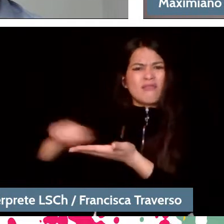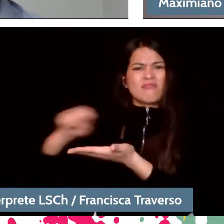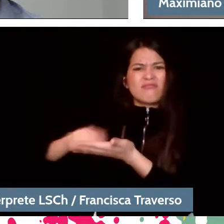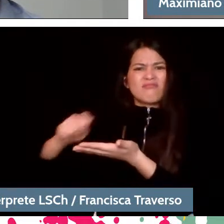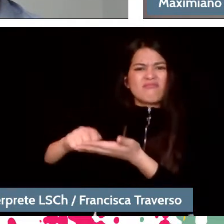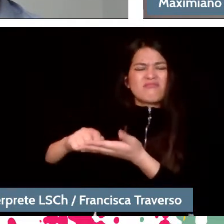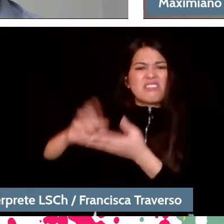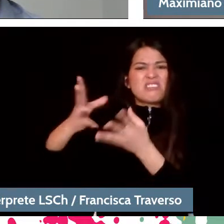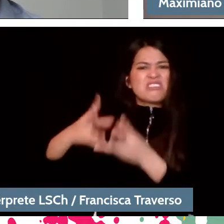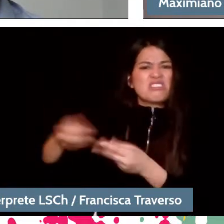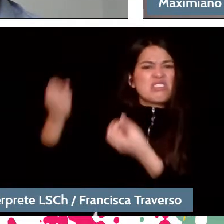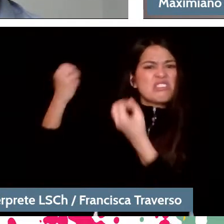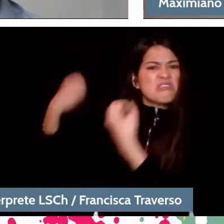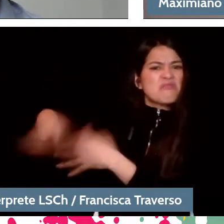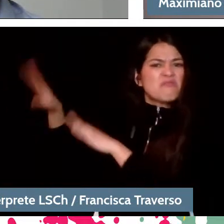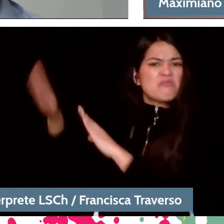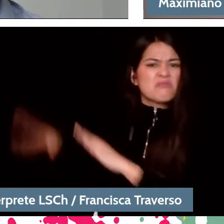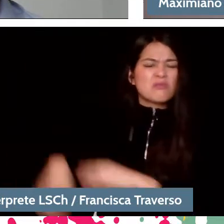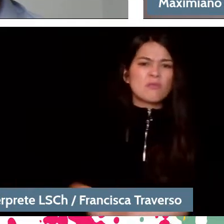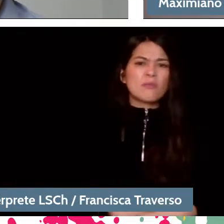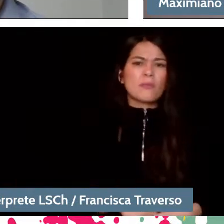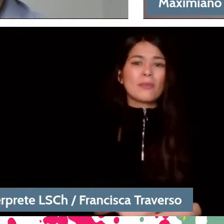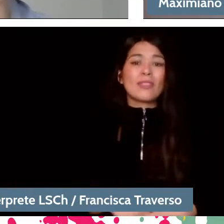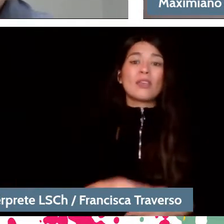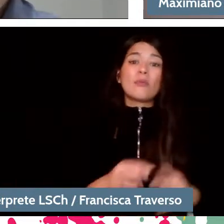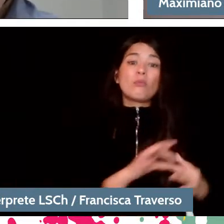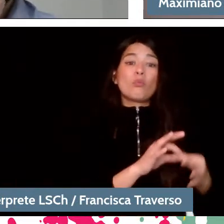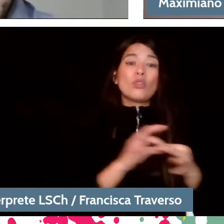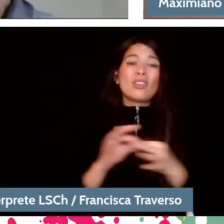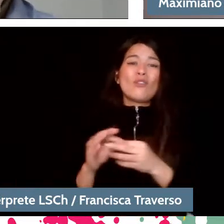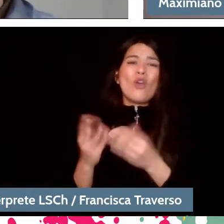And they were lost because the quality of Beethoven's works was the greatest."